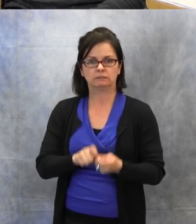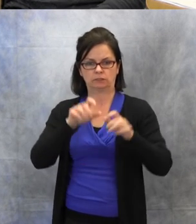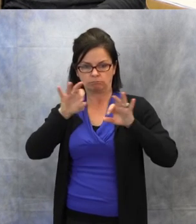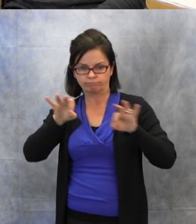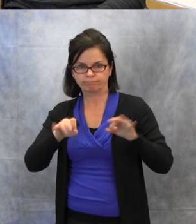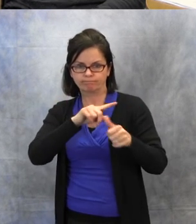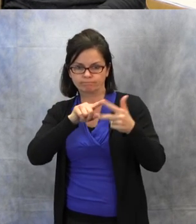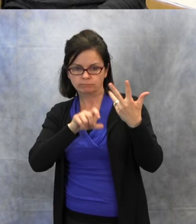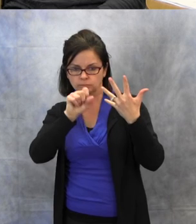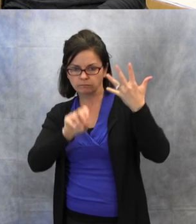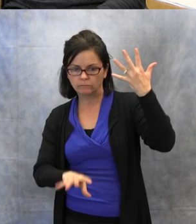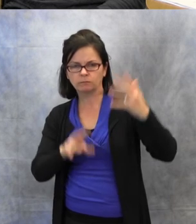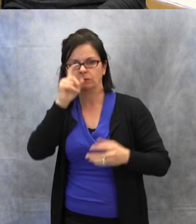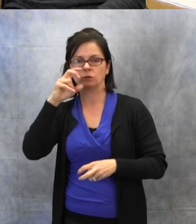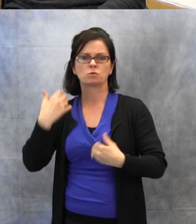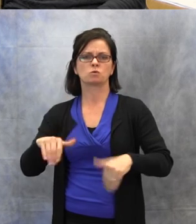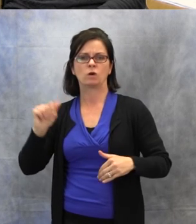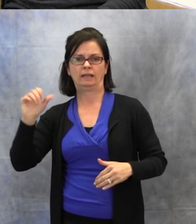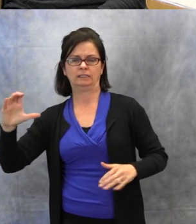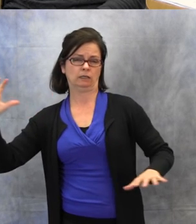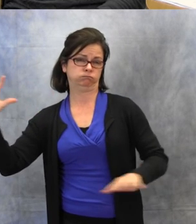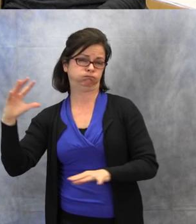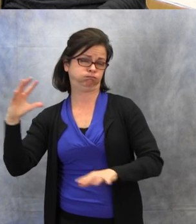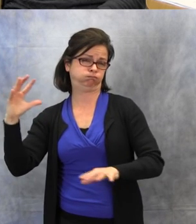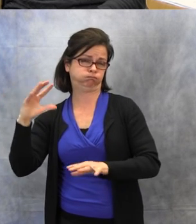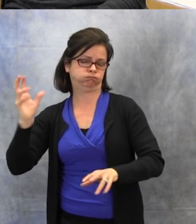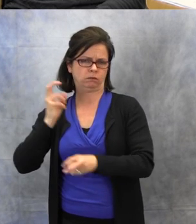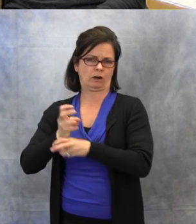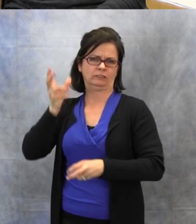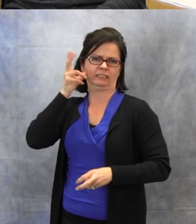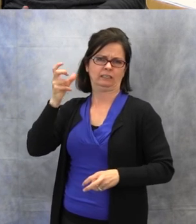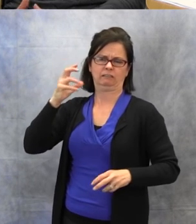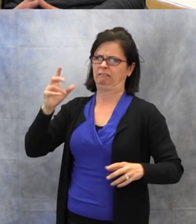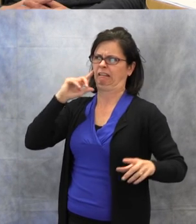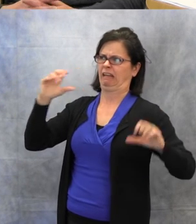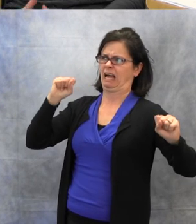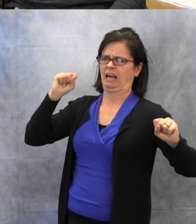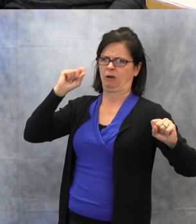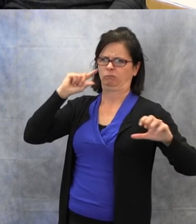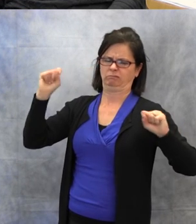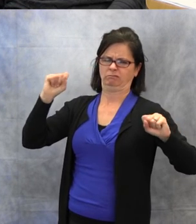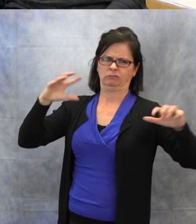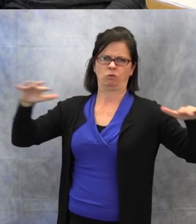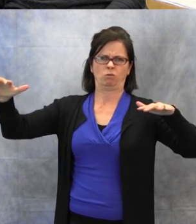hard to hear over those loud noises that sometimes we have in our classroom?"